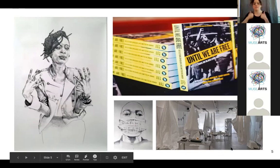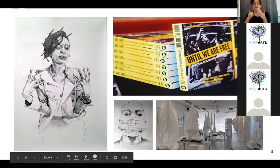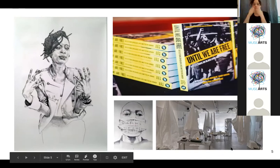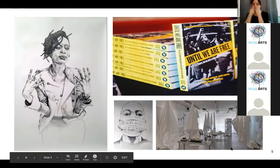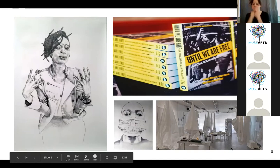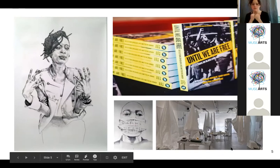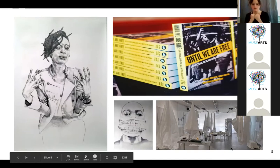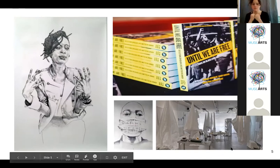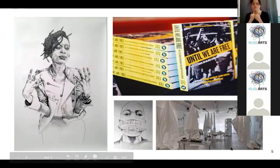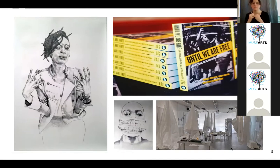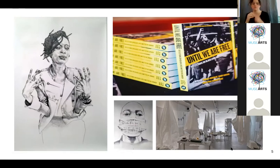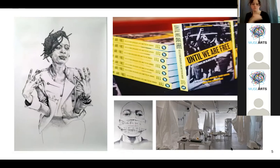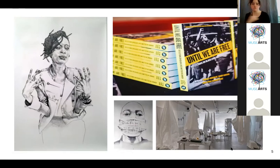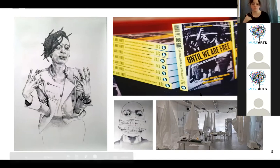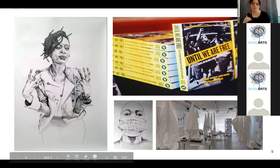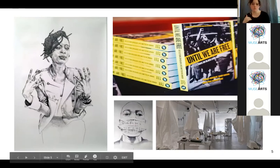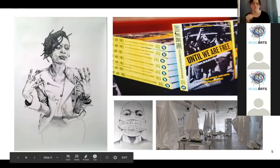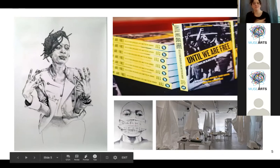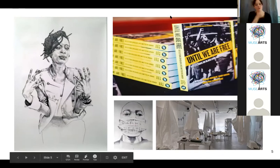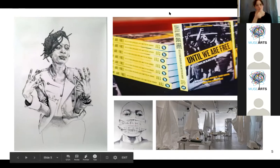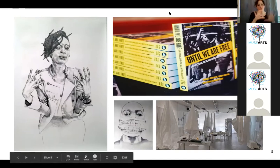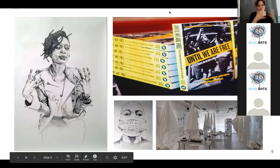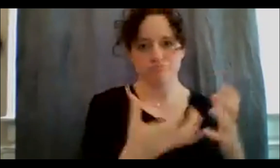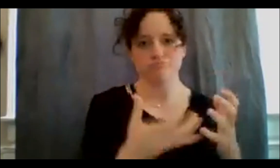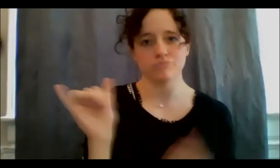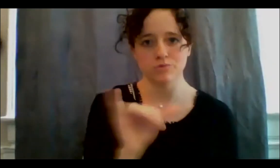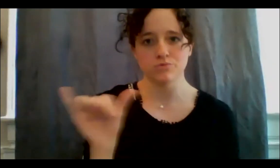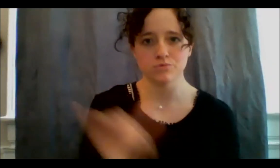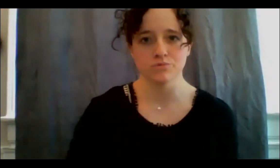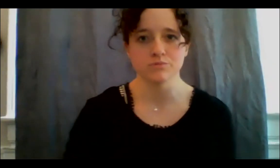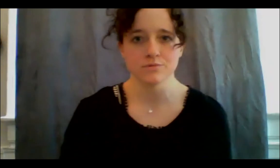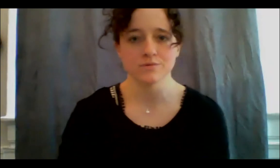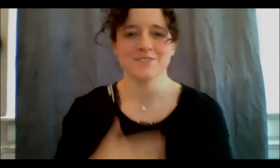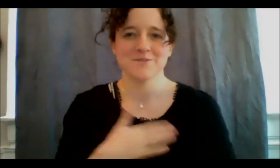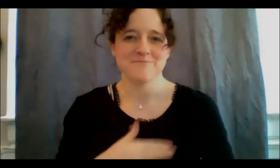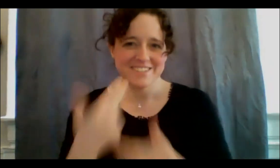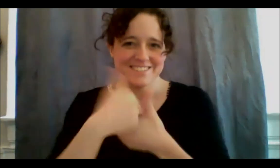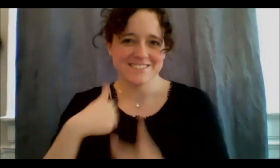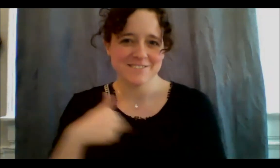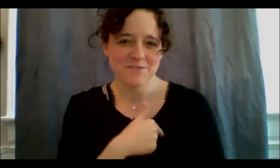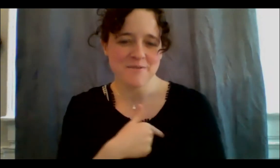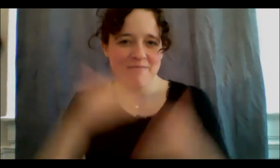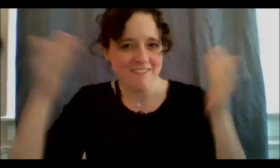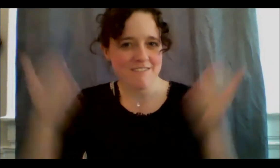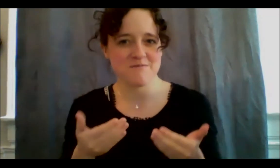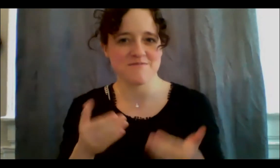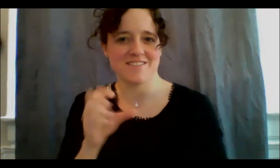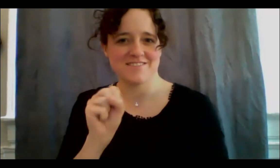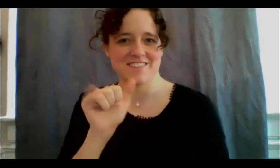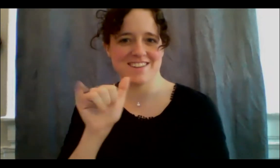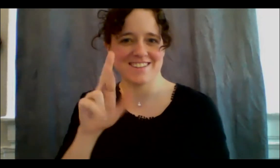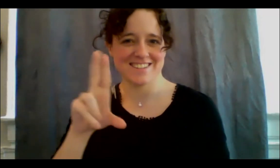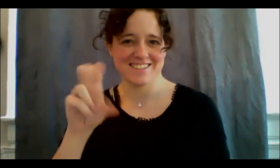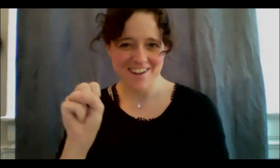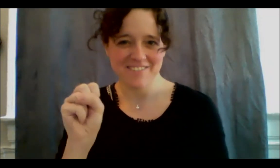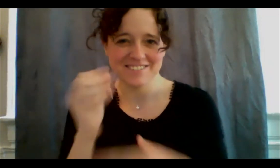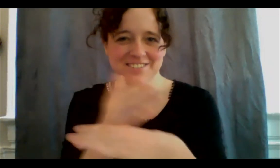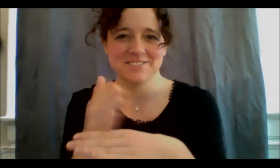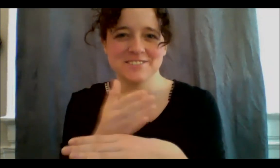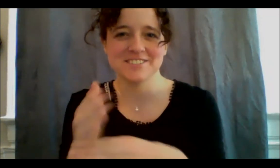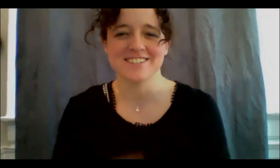Please join me in welcoming Syrus to share with us his, how is it that